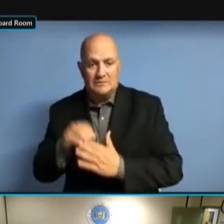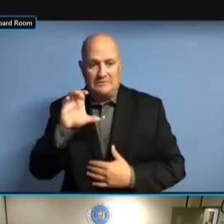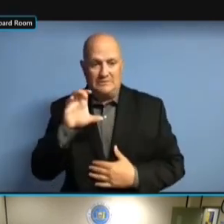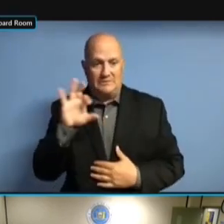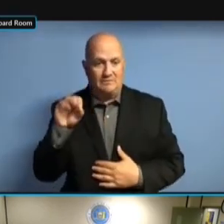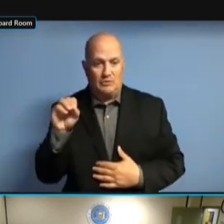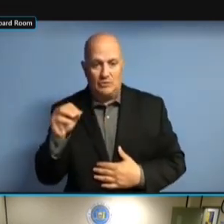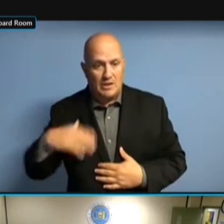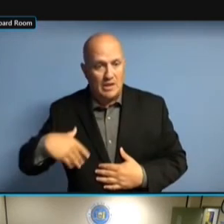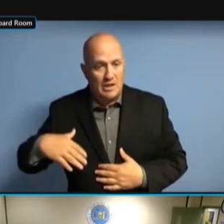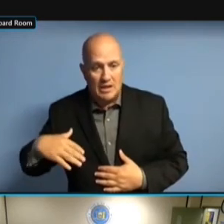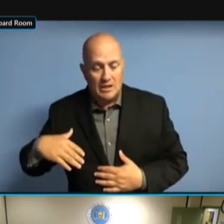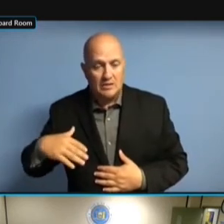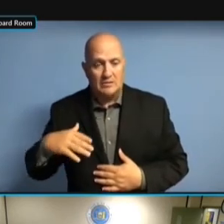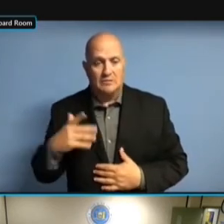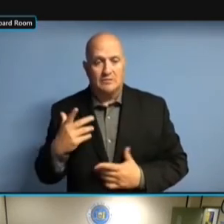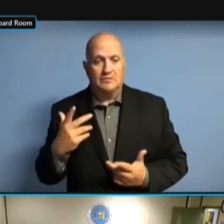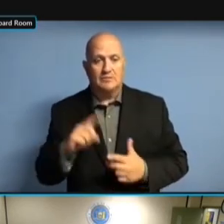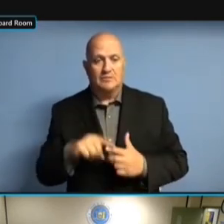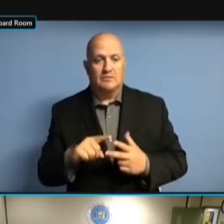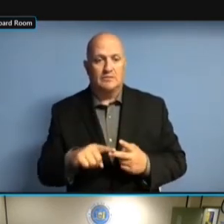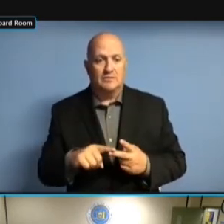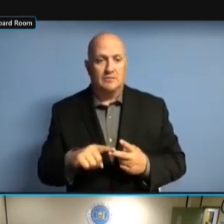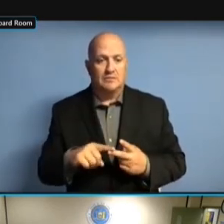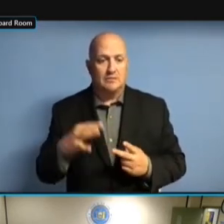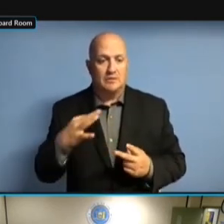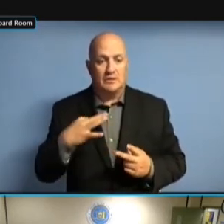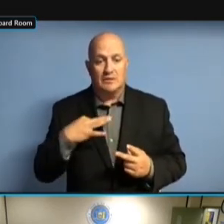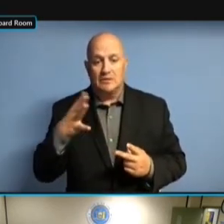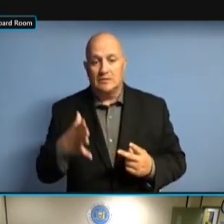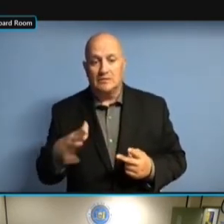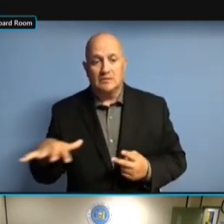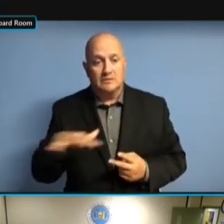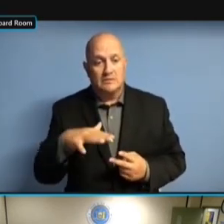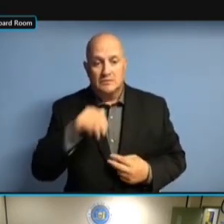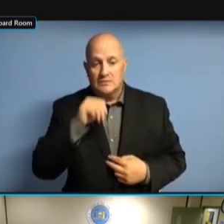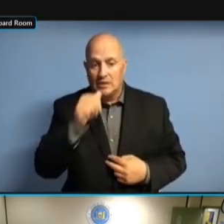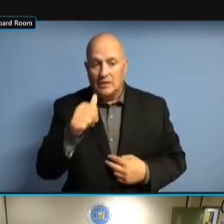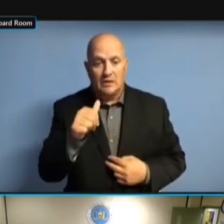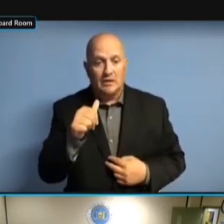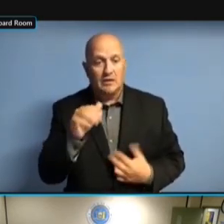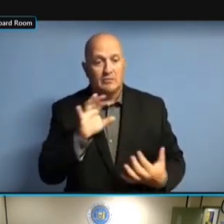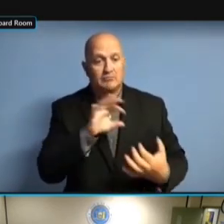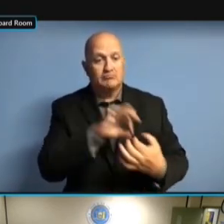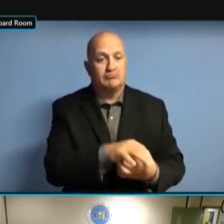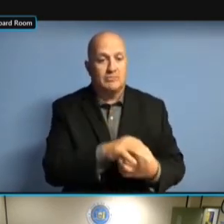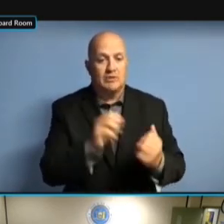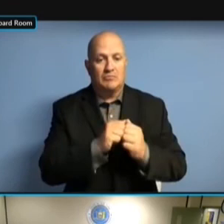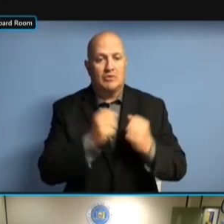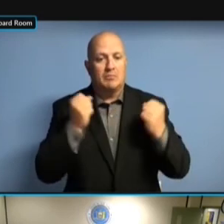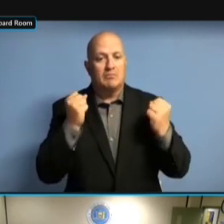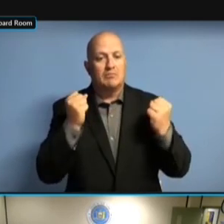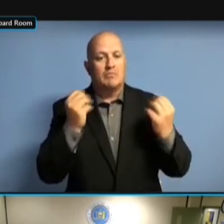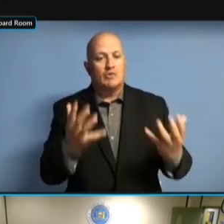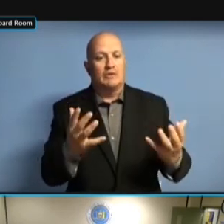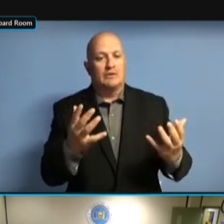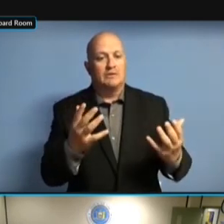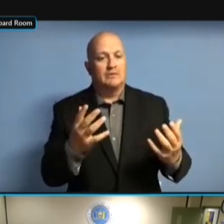AUTHORIZED COMMITTEE OR CANDIDATES WHO WERE AUTHORIZED COMMITTEE OR CANDIDATES WHO WERE NOT CANDIDATES WHO WERE NOT CANDIDATES WHO WERE NOT ASSOCIATED CANDIDATES WHO WERE NOT ASSOCIATED WITH CANDIDATES WHO WERE NOT ASSOCIATED WITH A CANDIDATES WHO WERE NOT ASSOCIATED WITH A MULTICANDIDATE ASSOCIATED WITH A MULTICANDIDATE ASSOCIATED WITH A MULTICANDIDATE COMMITTEE ASSOCIATED WITH A MULTICANDIDATE COMMITTEE WHERE ASSOCIATED WITH A MULTICANDIDATE COMMITTEE WHERE A ASSOCIATED WITH A MULTICANDIDATE COMMITTEE WHERE A 16 ASSOCIATED WITH A MULTICANDIDATE COMMITTEE WHERE A 16 WAS ASSOCIATED WITH A MULTICANDIDATE COMMITTEE WHERE A 16 WAS FILED, COMMITTEE WHERE A 16 WAS FILED, COMMITTEE WHERE A 16 WAS FILED, THEY COMMITTEE WHERE A 16 WAS FILED, THEY WERE COMMITTEE WHERE A 16 WAS FILED, THEY WERE NOT COMMITTEE WHERE A 16 WAS FILED, THEY WERE NOT ON